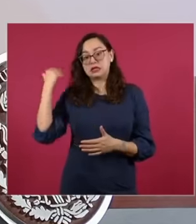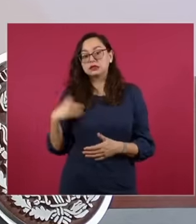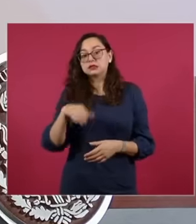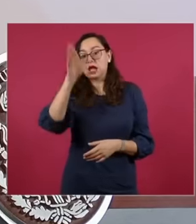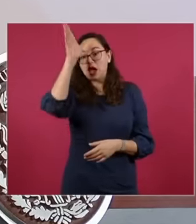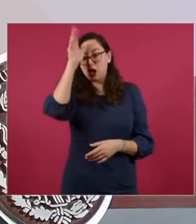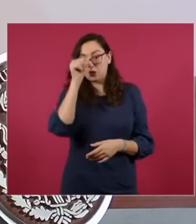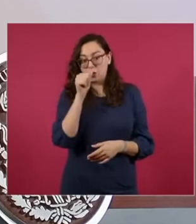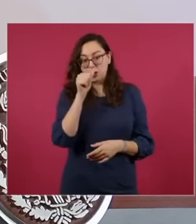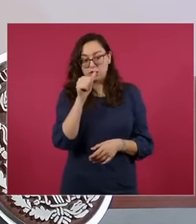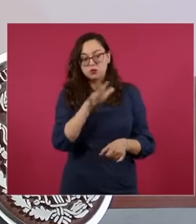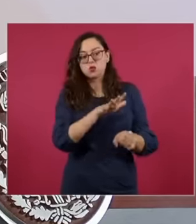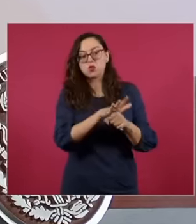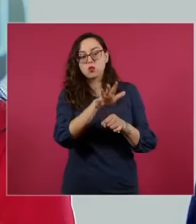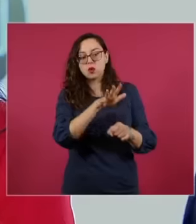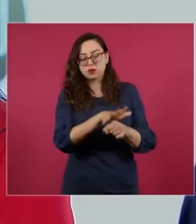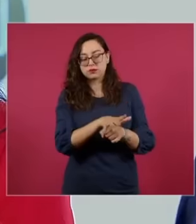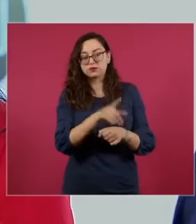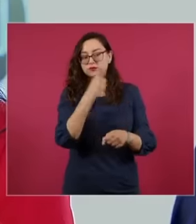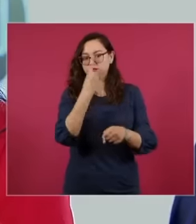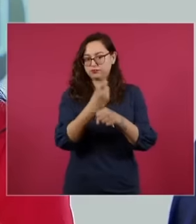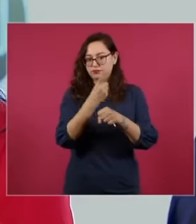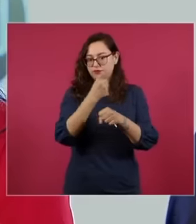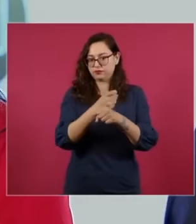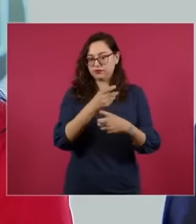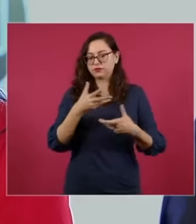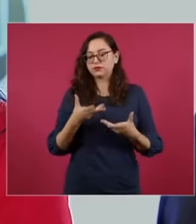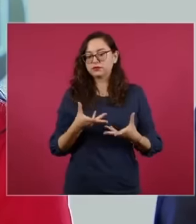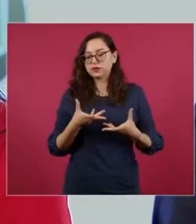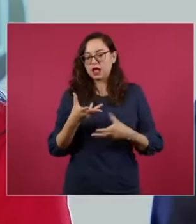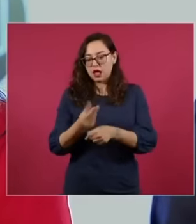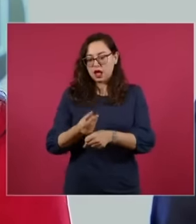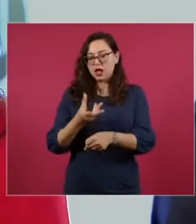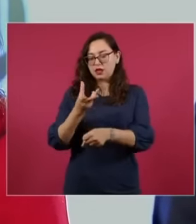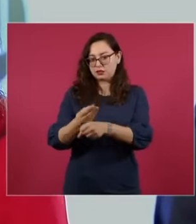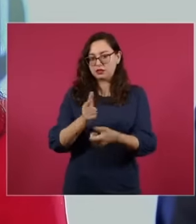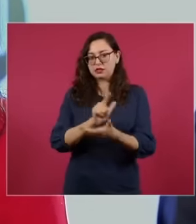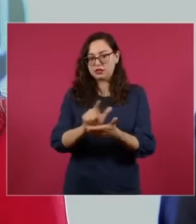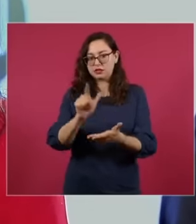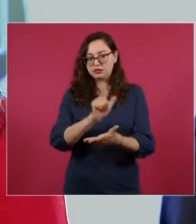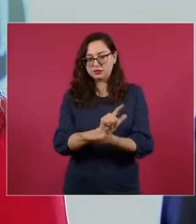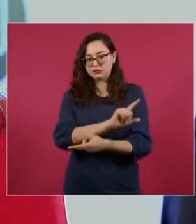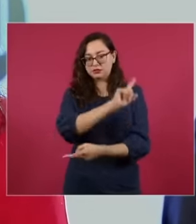environmental remediation program, the construction of the Sonora River trust. And from that,